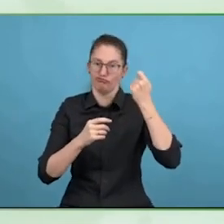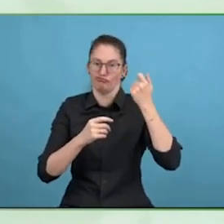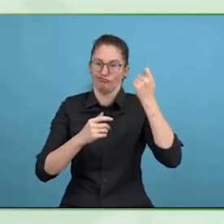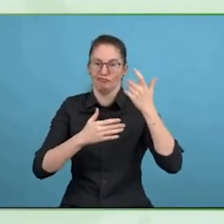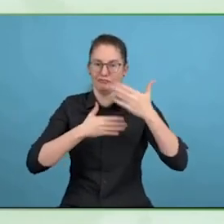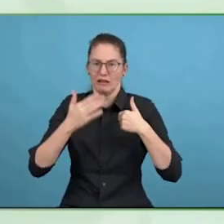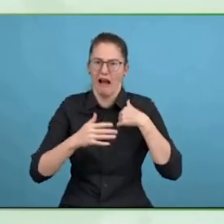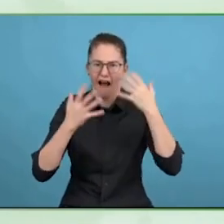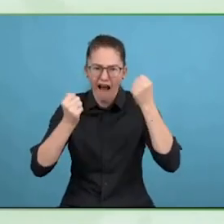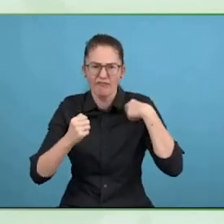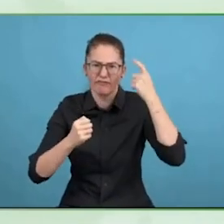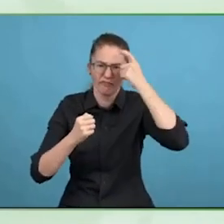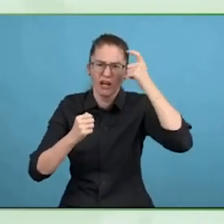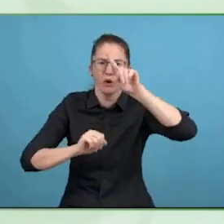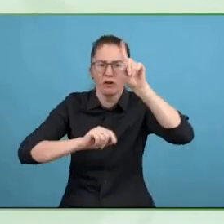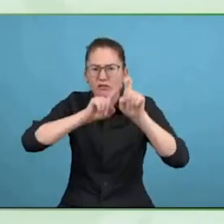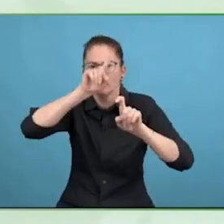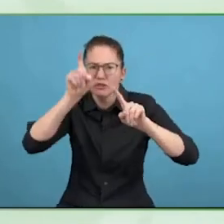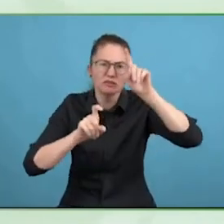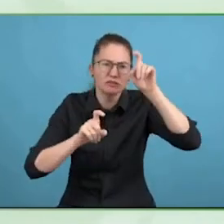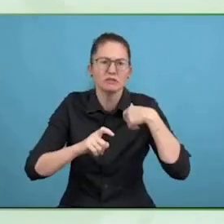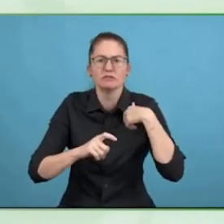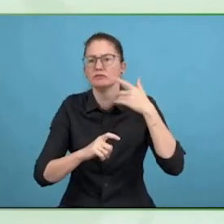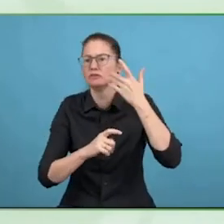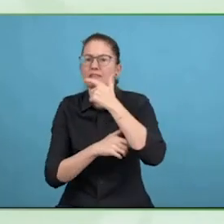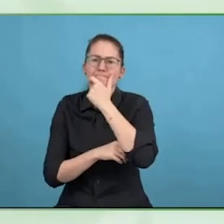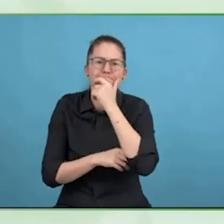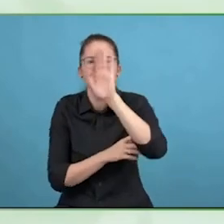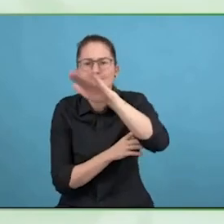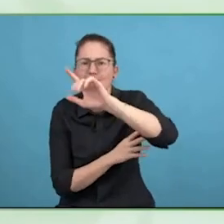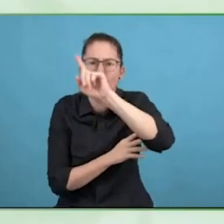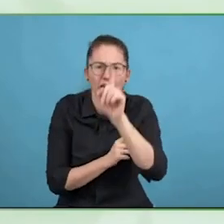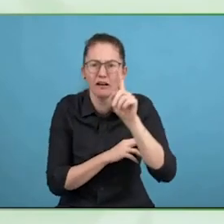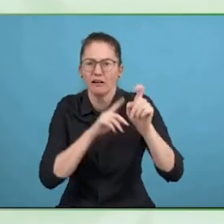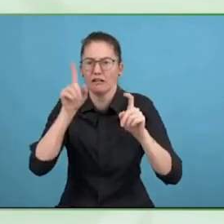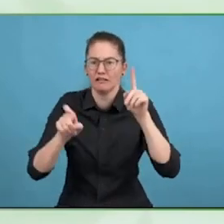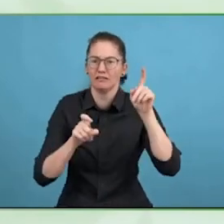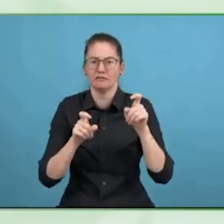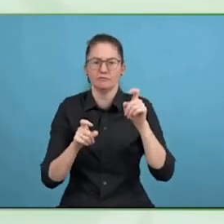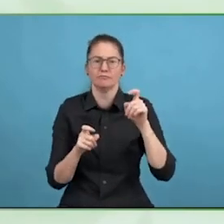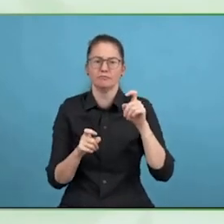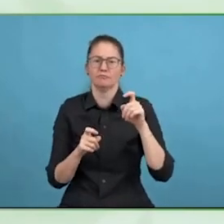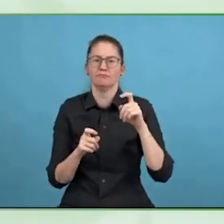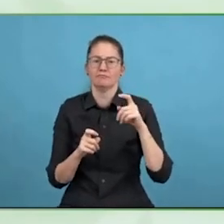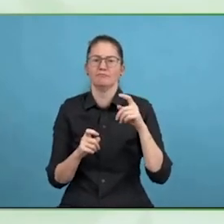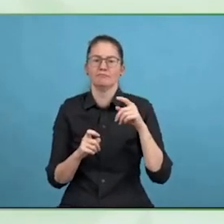Those are two different things, but you could work with it on the same solution.